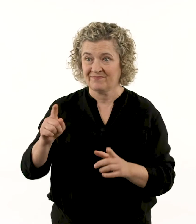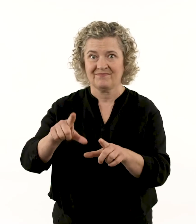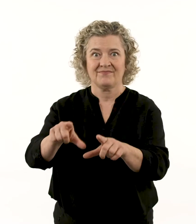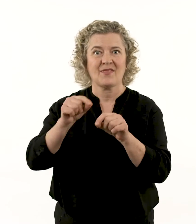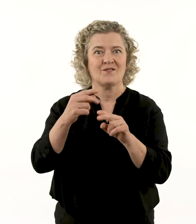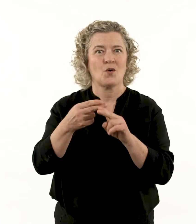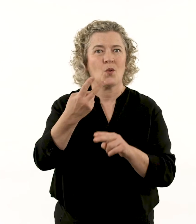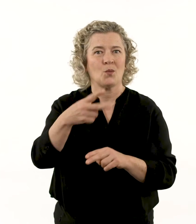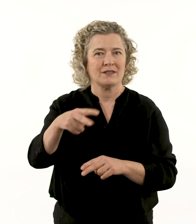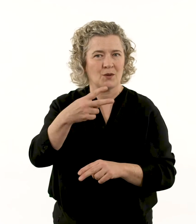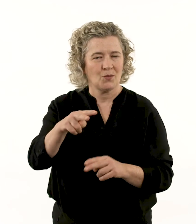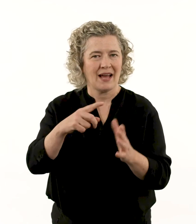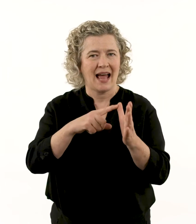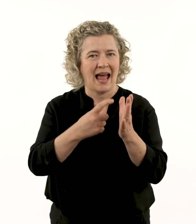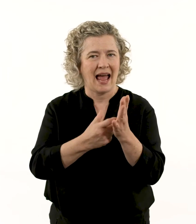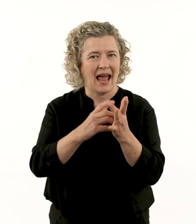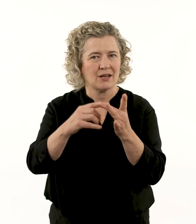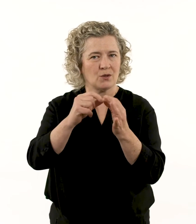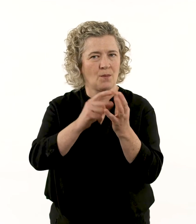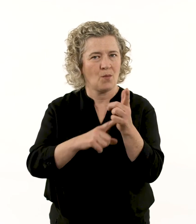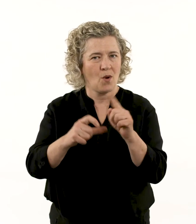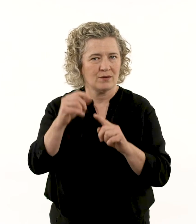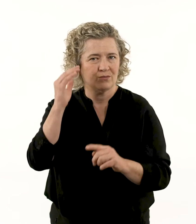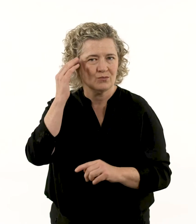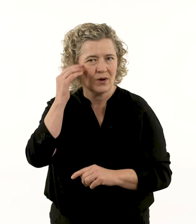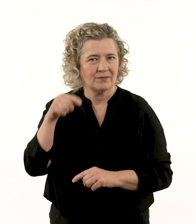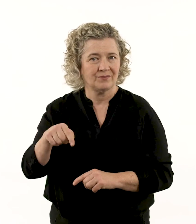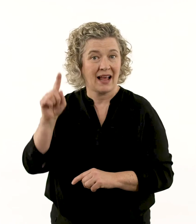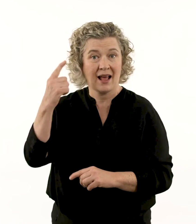selected for the 2020 Archibald Prize.’